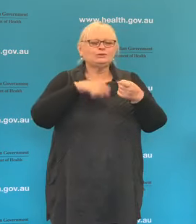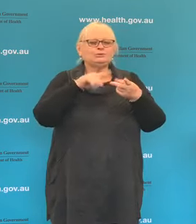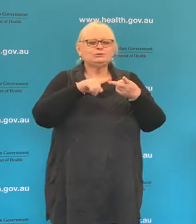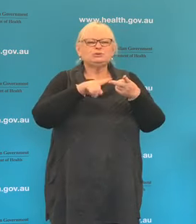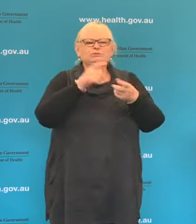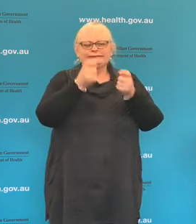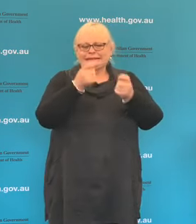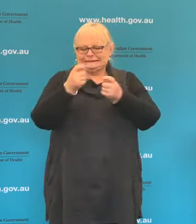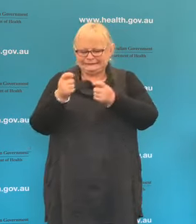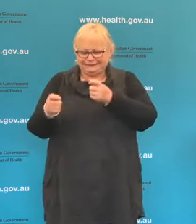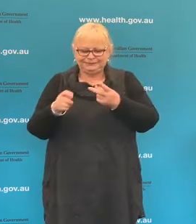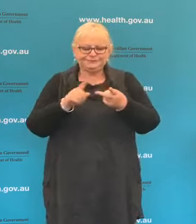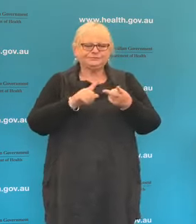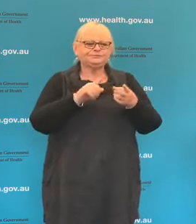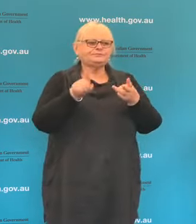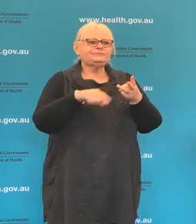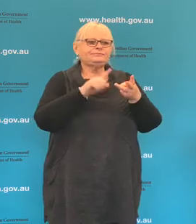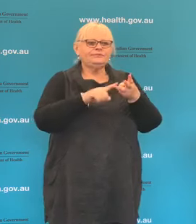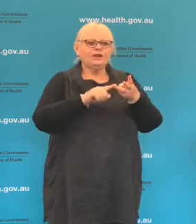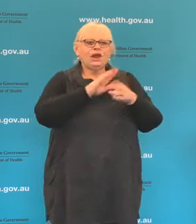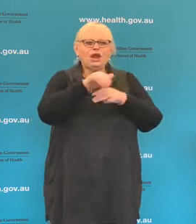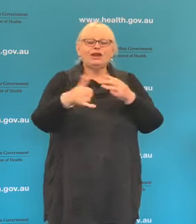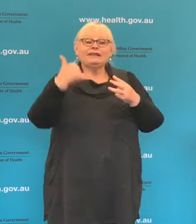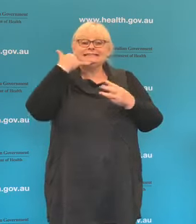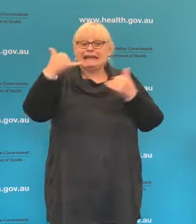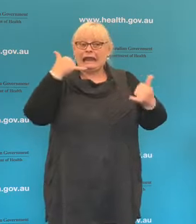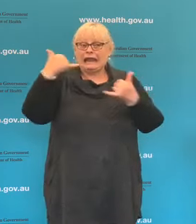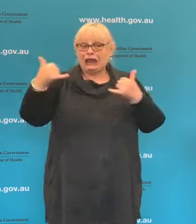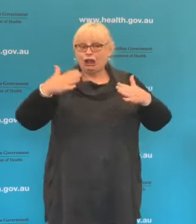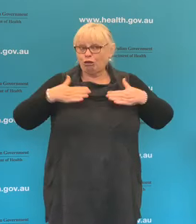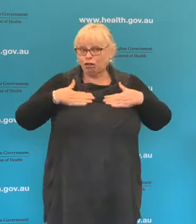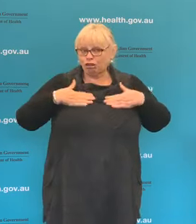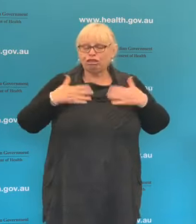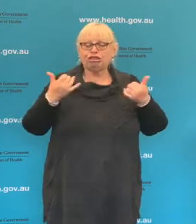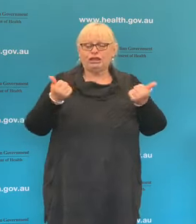to talk about what's happening with telehealth and I want to re-emphasise the